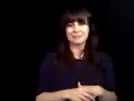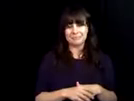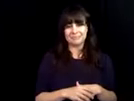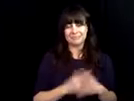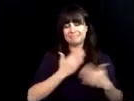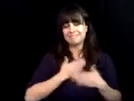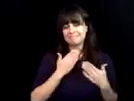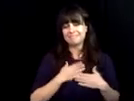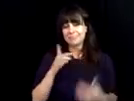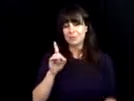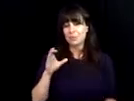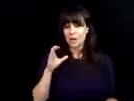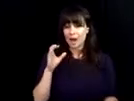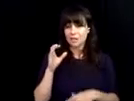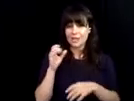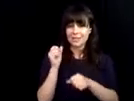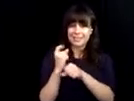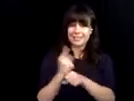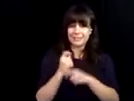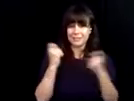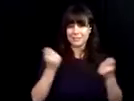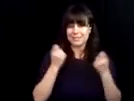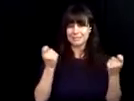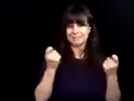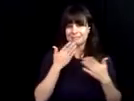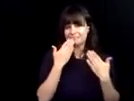part of that he is two programs. They have taught me quite a